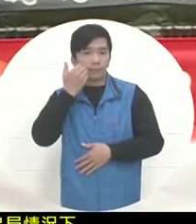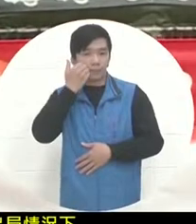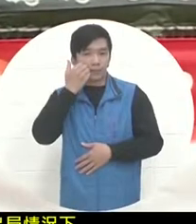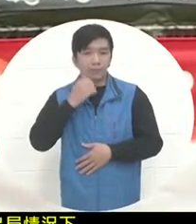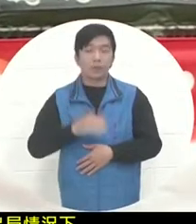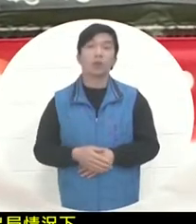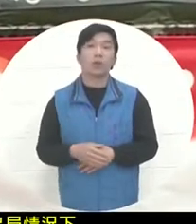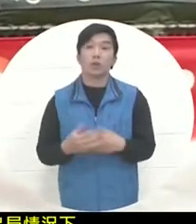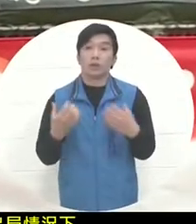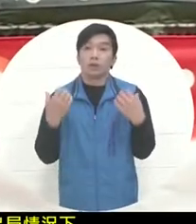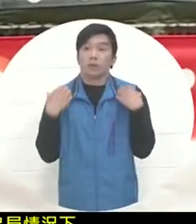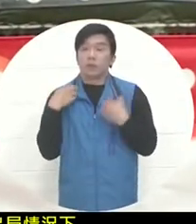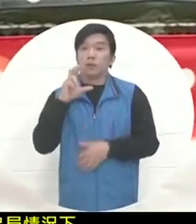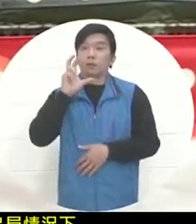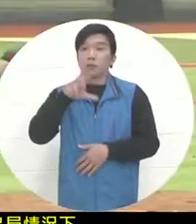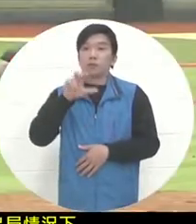in the middle of the game.